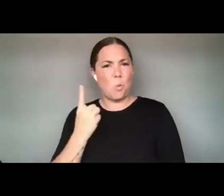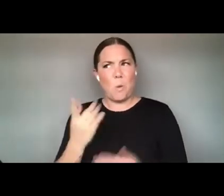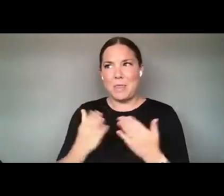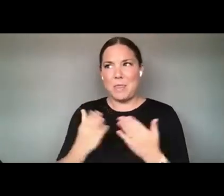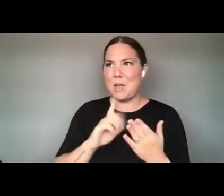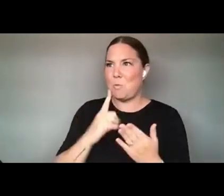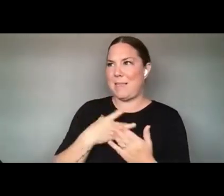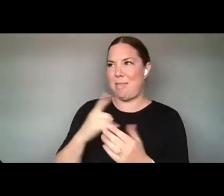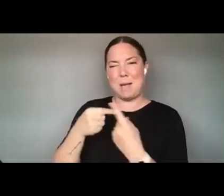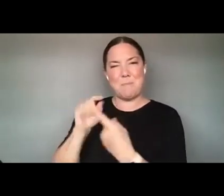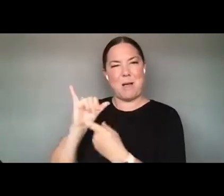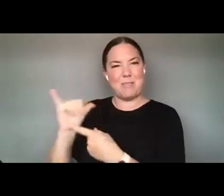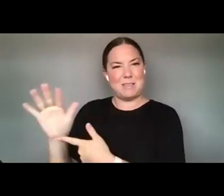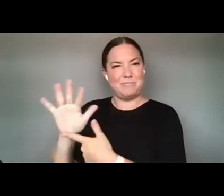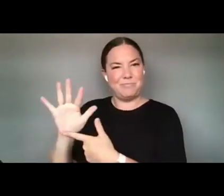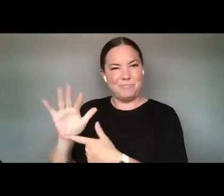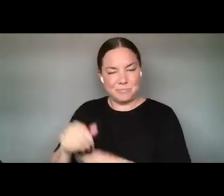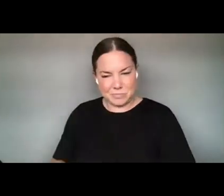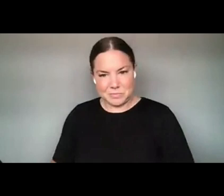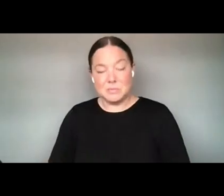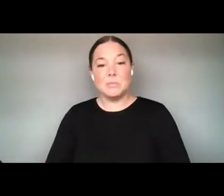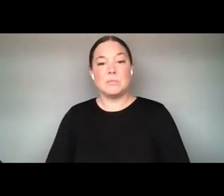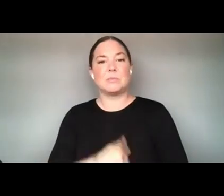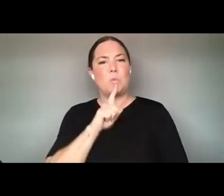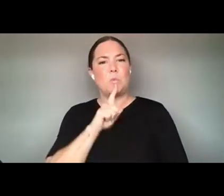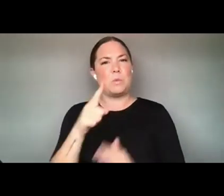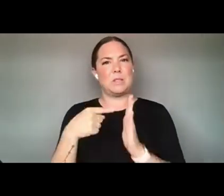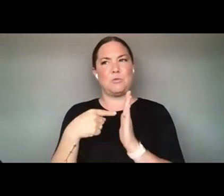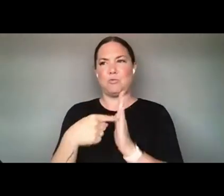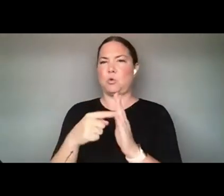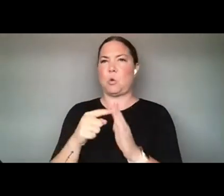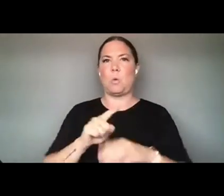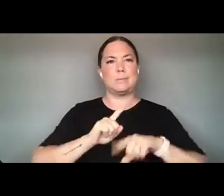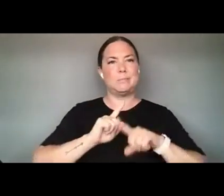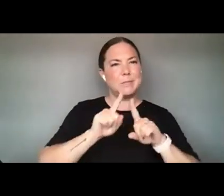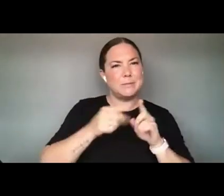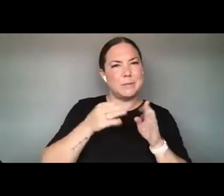IT REALLY SORT OF REPRESENTS THE MULTI-DIRECTIONAL NATURE OF THESE COLLABORATIONS WE'RE GOING TO SEE